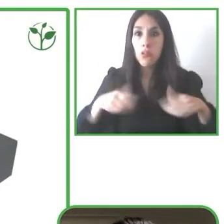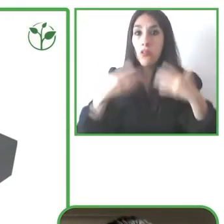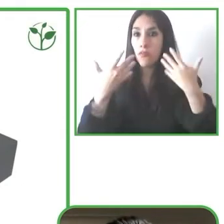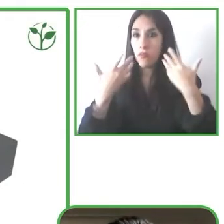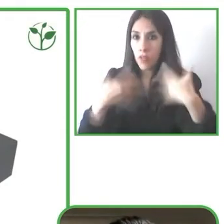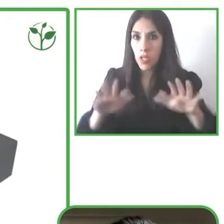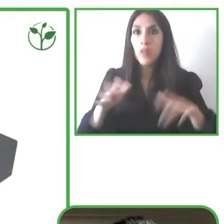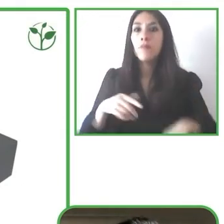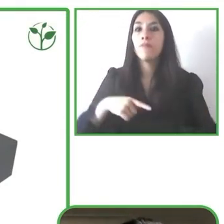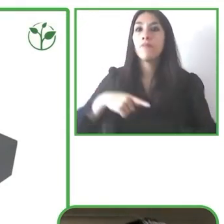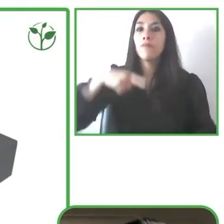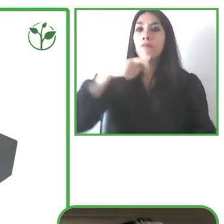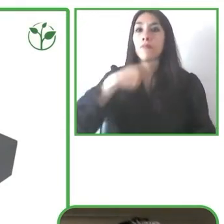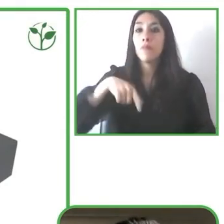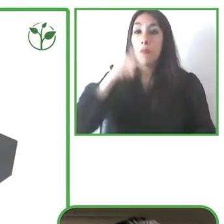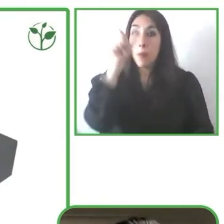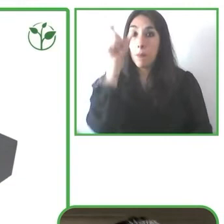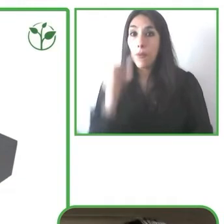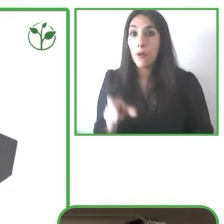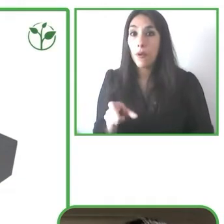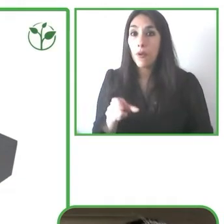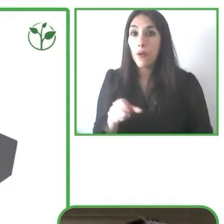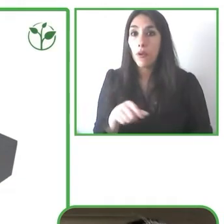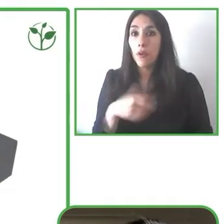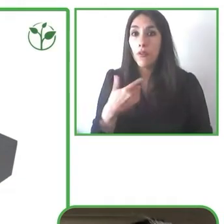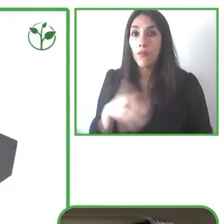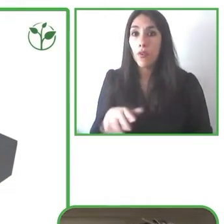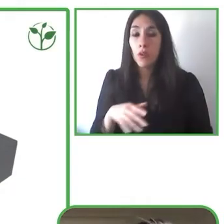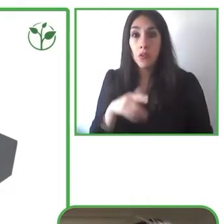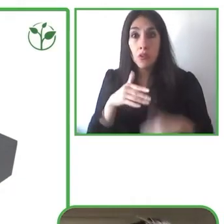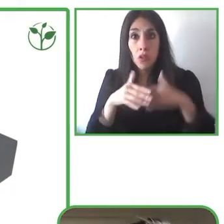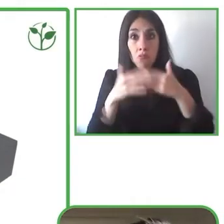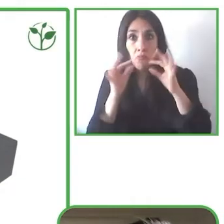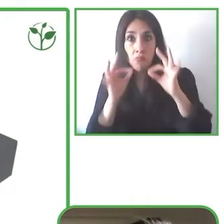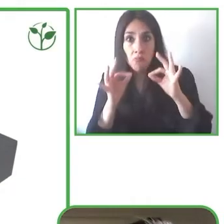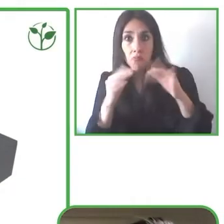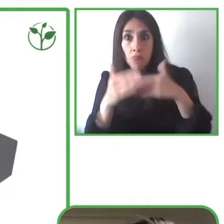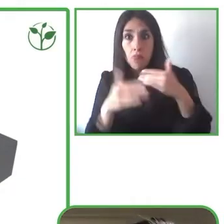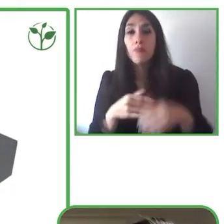the solution so far, we can fix things from far and it's completely digital, so there are